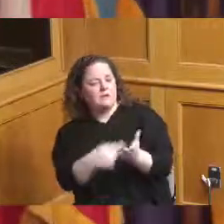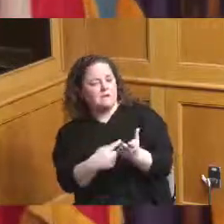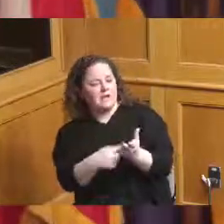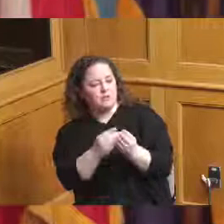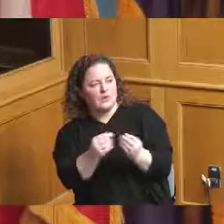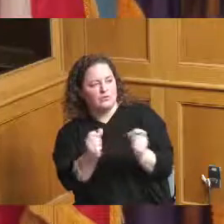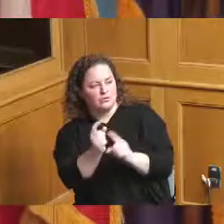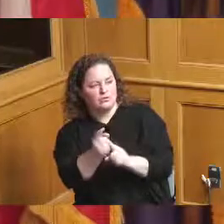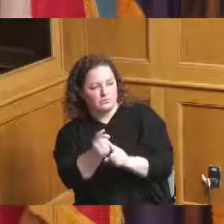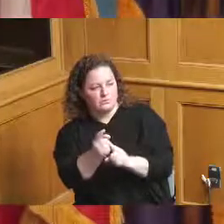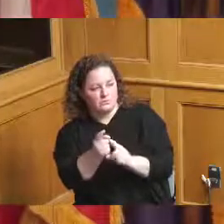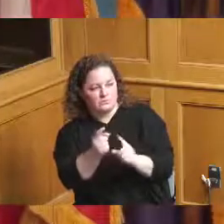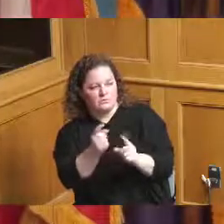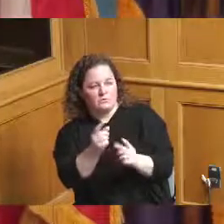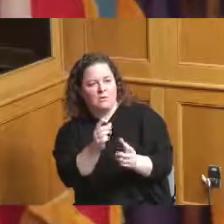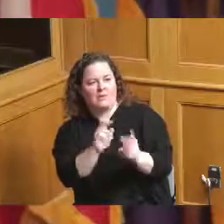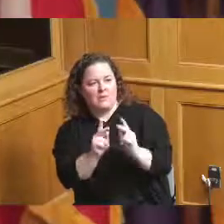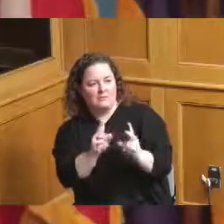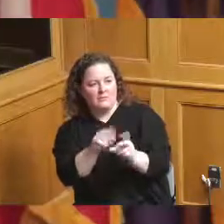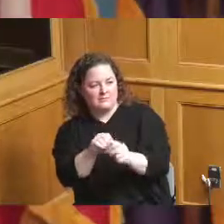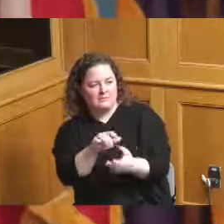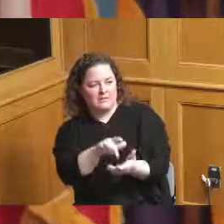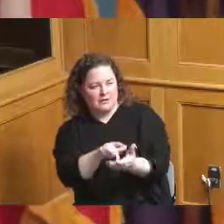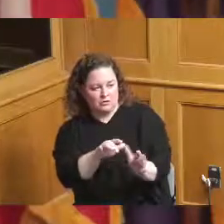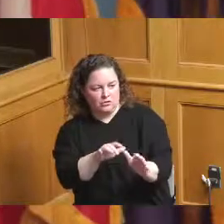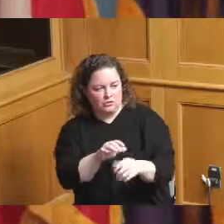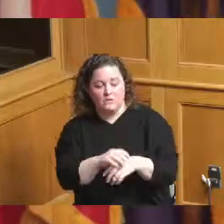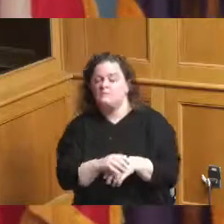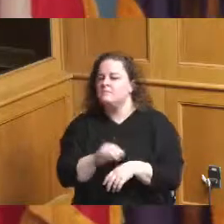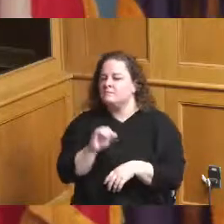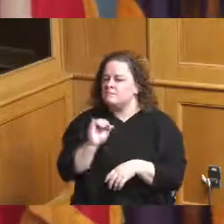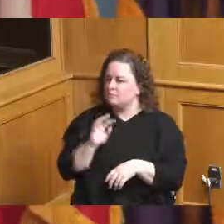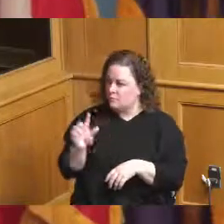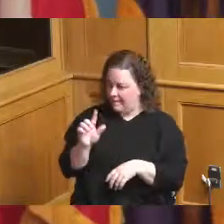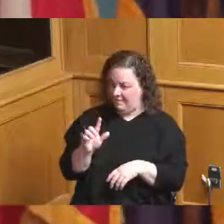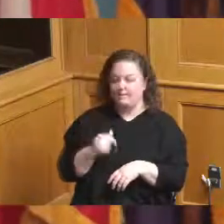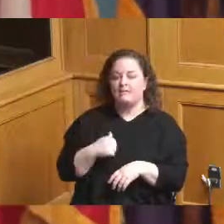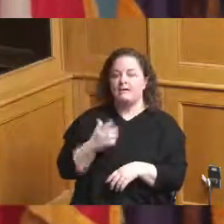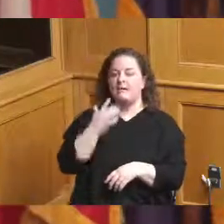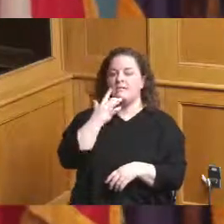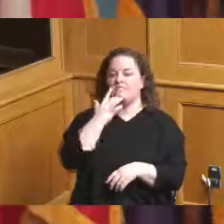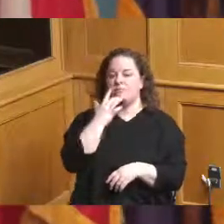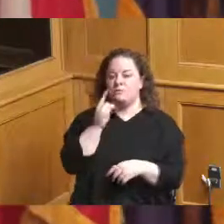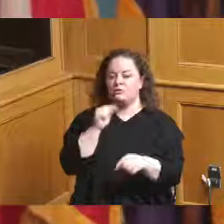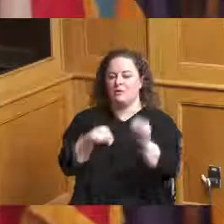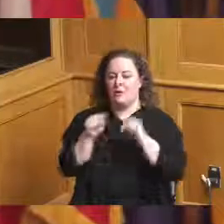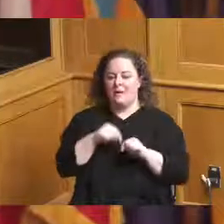that were doing it yeah well I want to go back to the premise of what I'm looking for